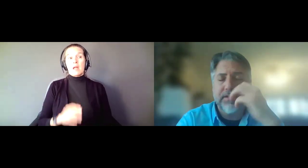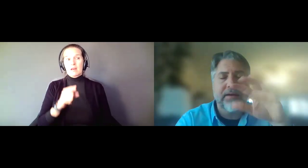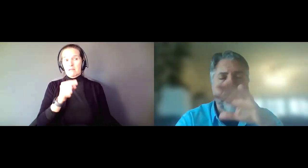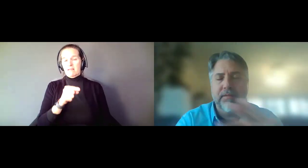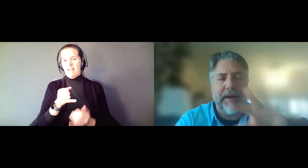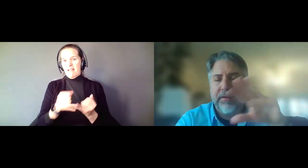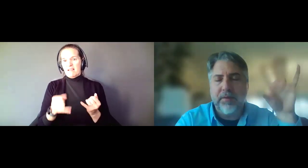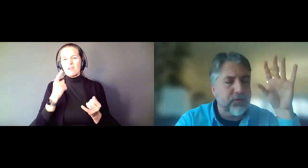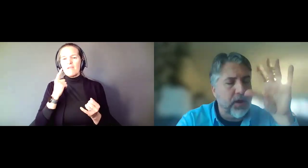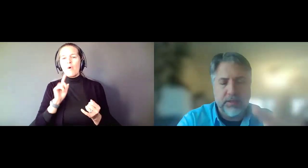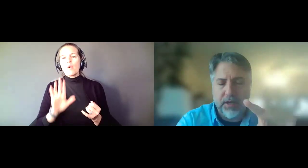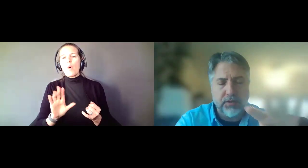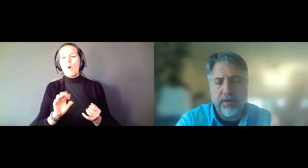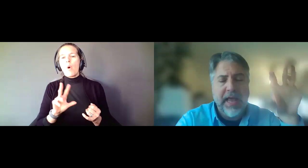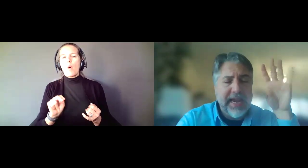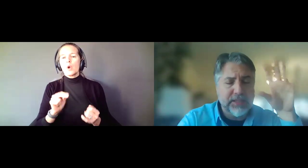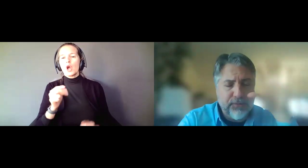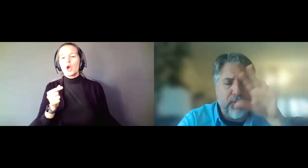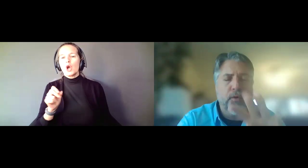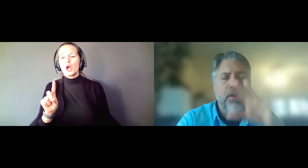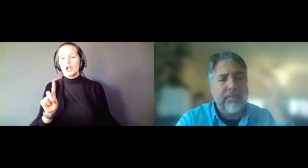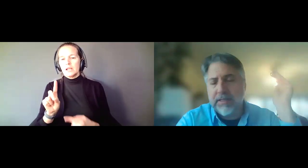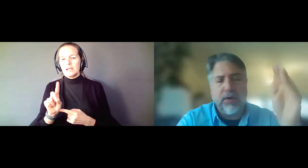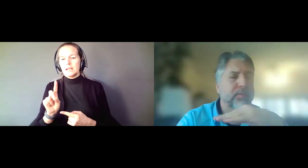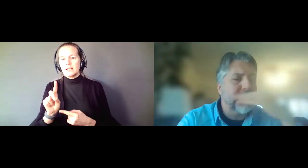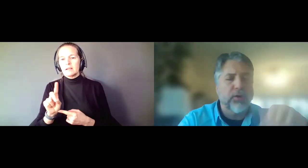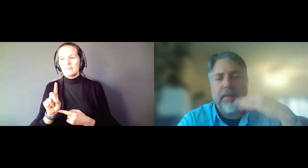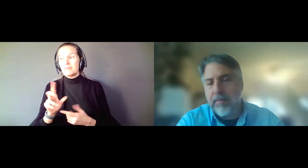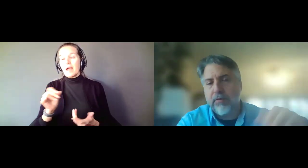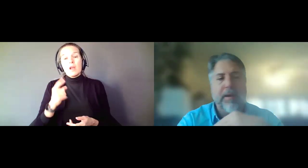across the country. It is for my son, my daughter, my mother, my brother, my family